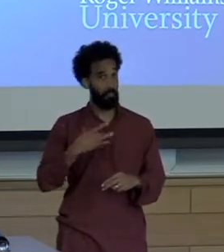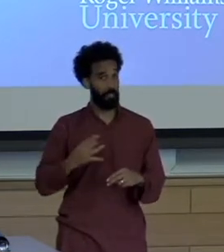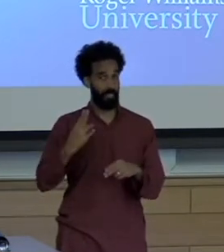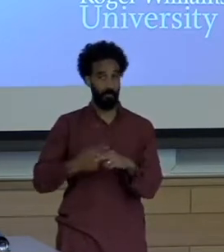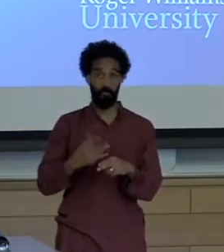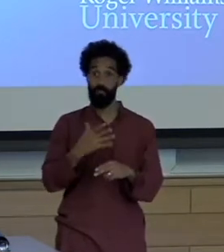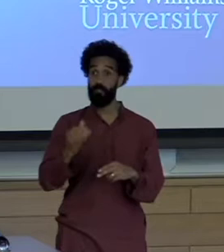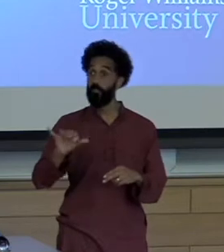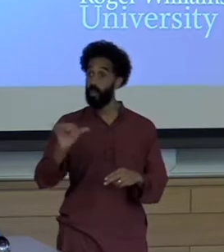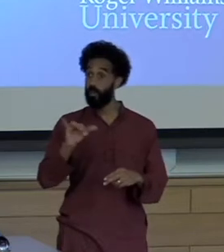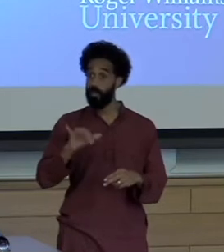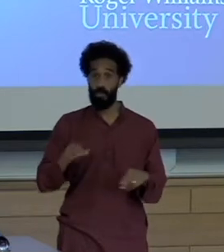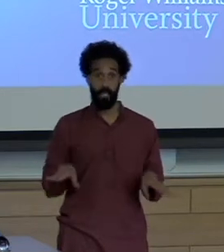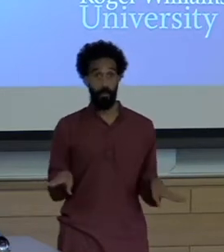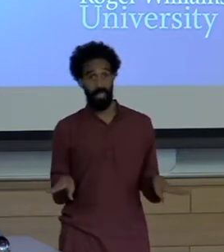pingüino